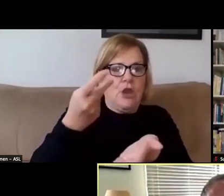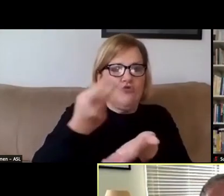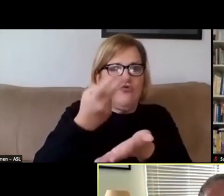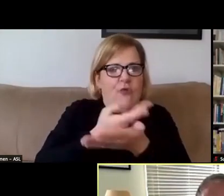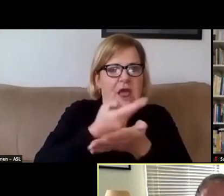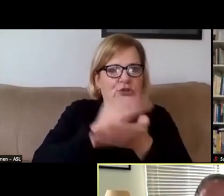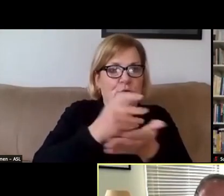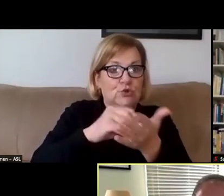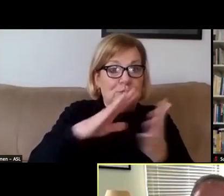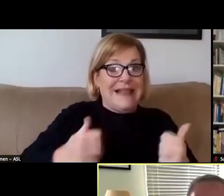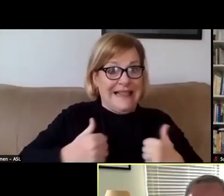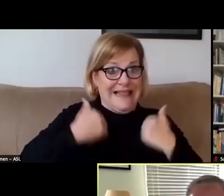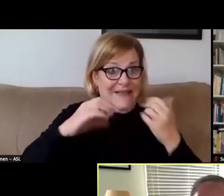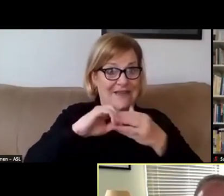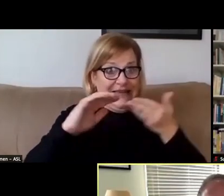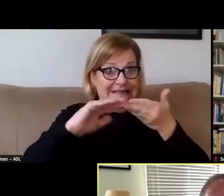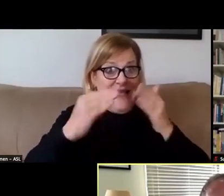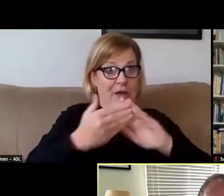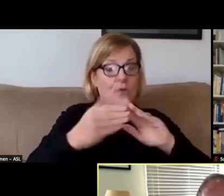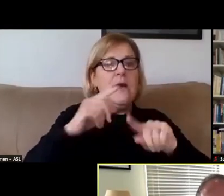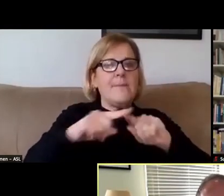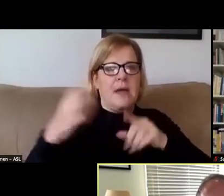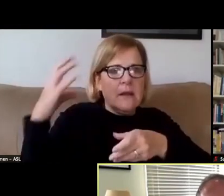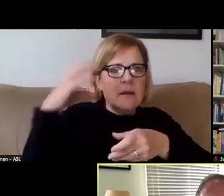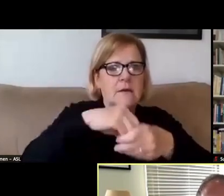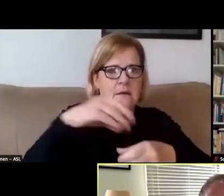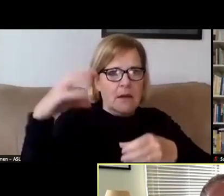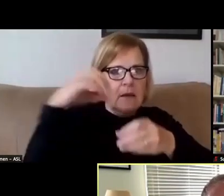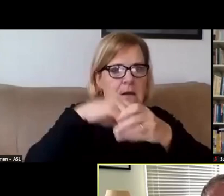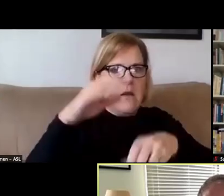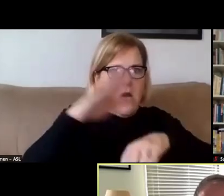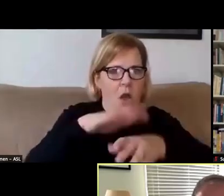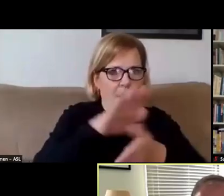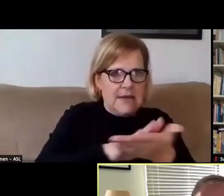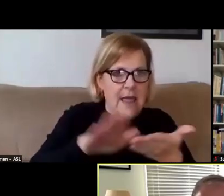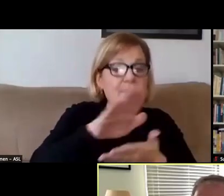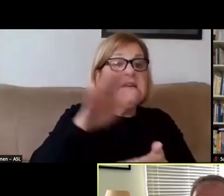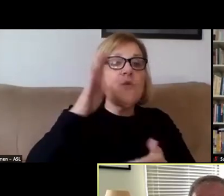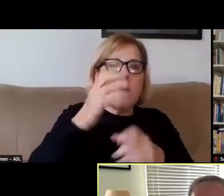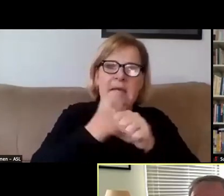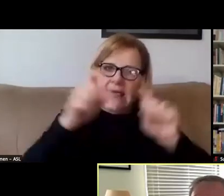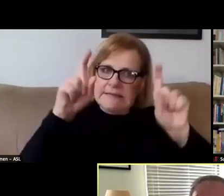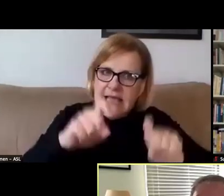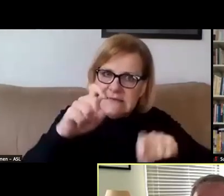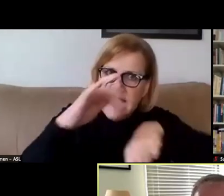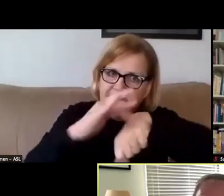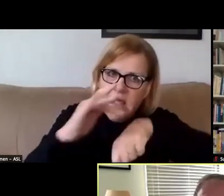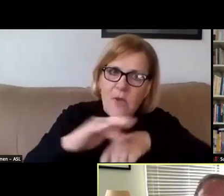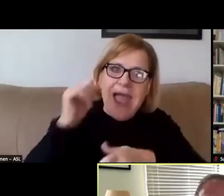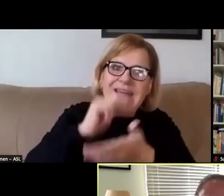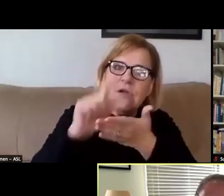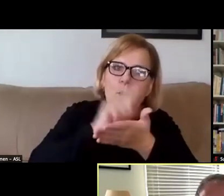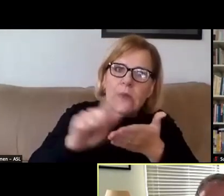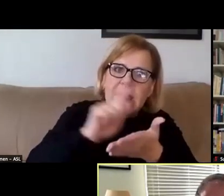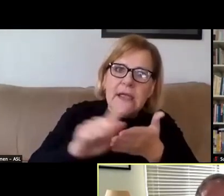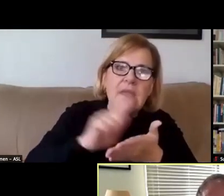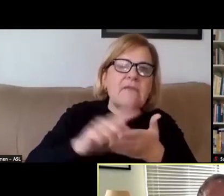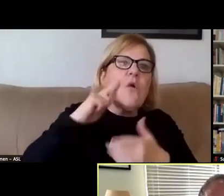but are participating in on-campus activities. Further, we'll make testing available weekly for any students who want to be tested.